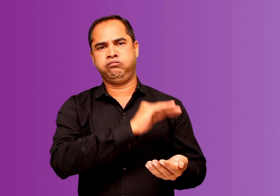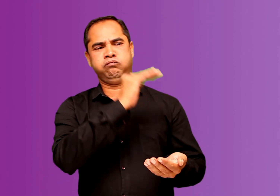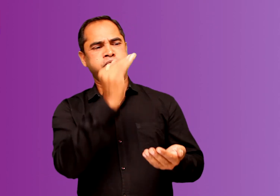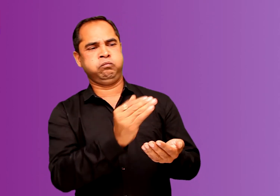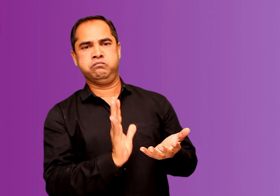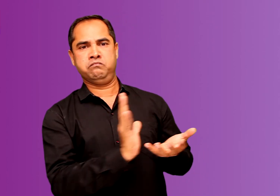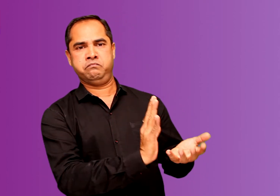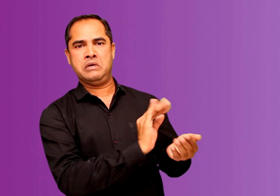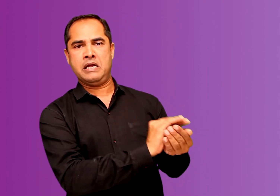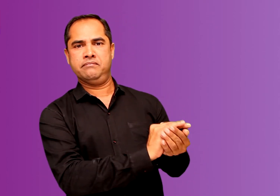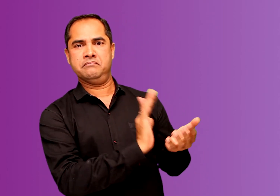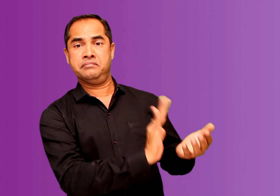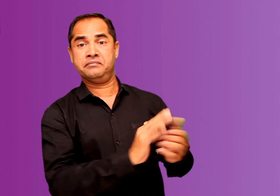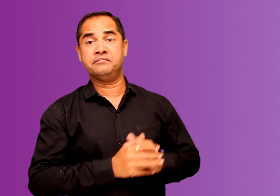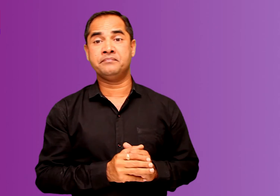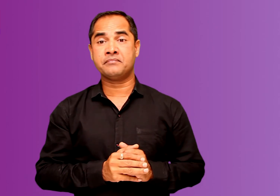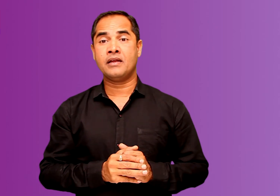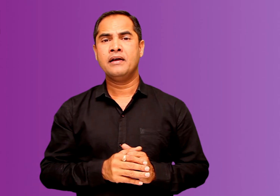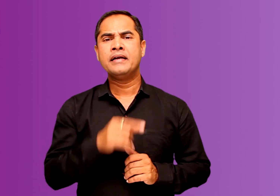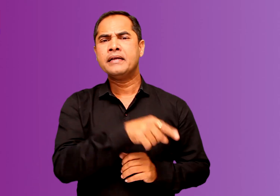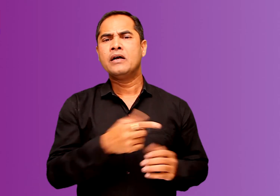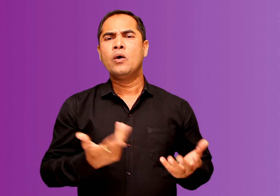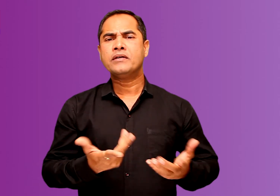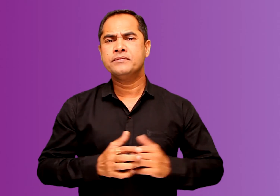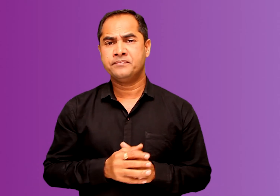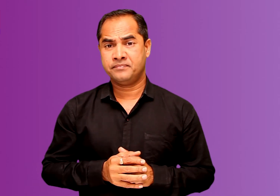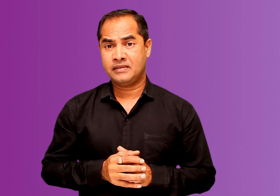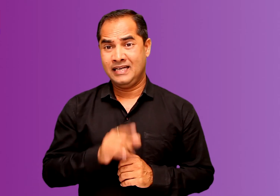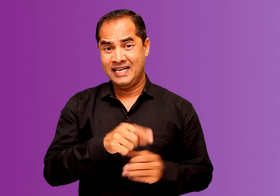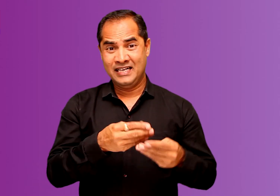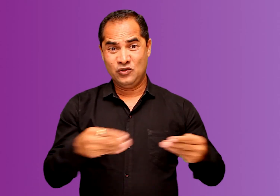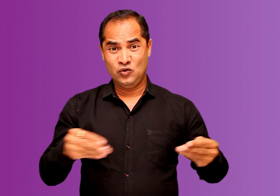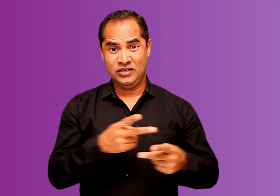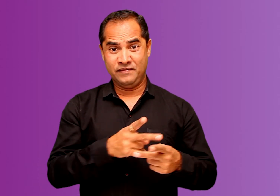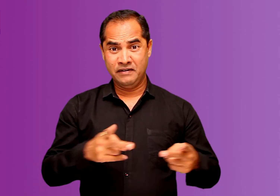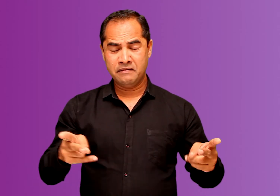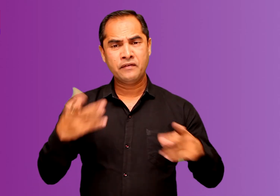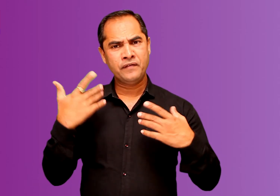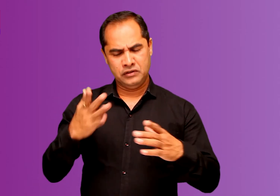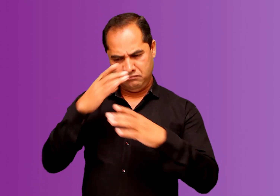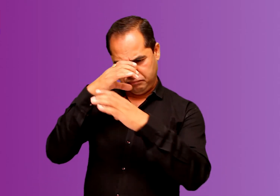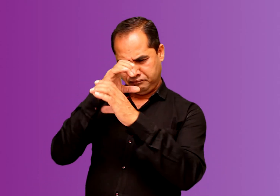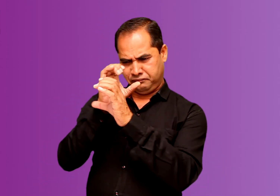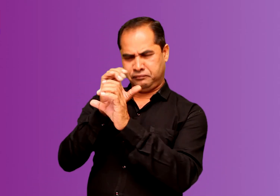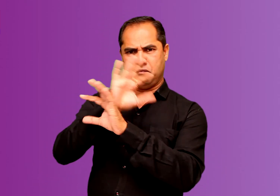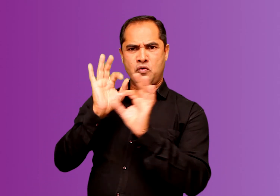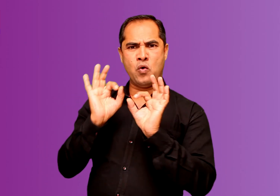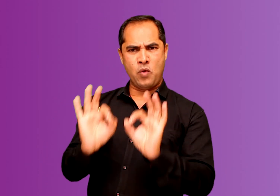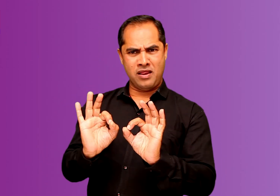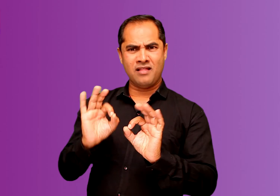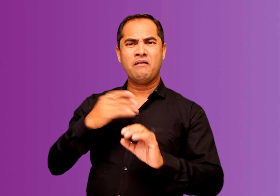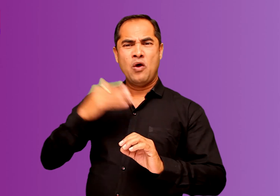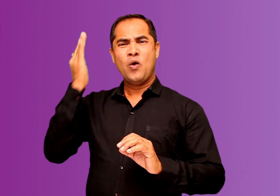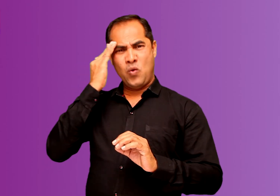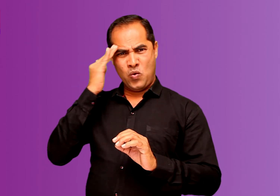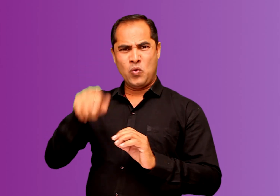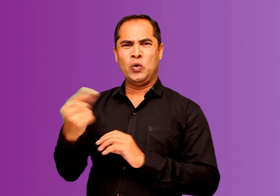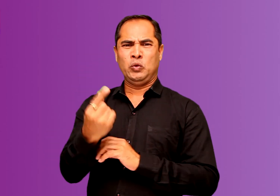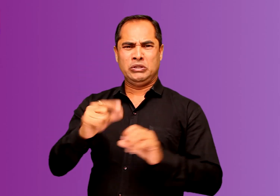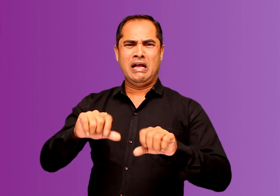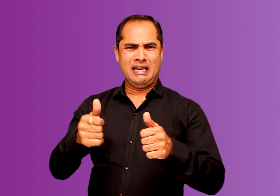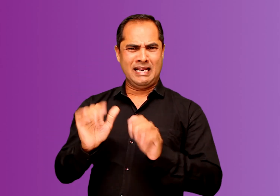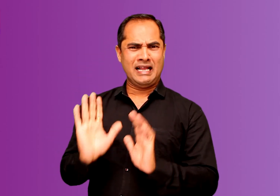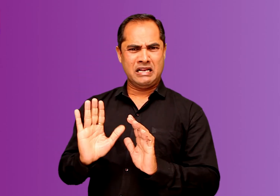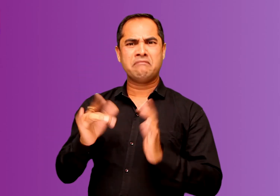look at reserves the resources that have been surveyed and we know we can use